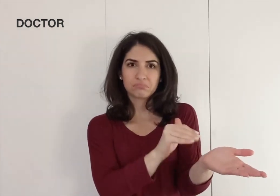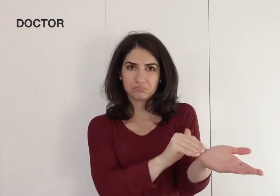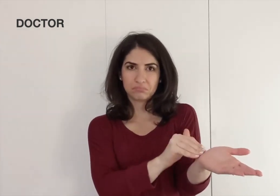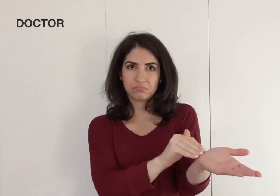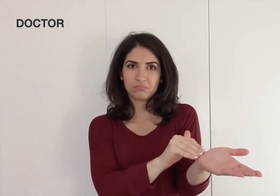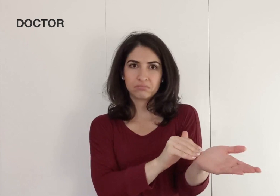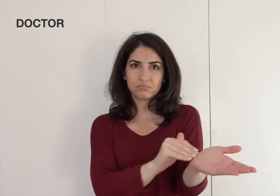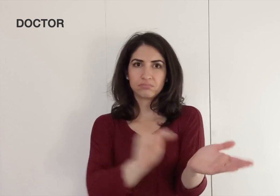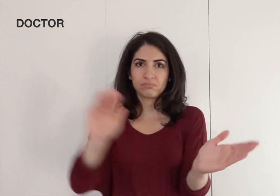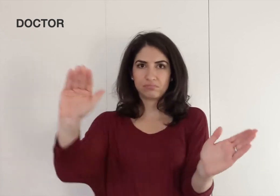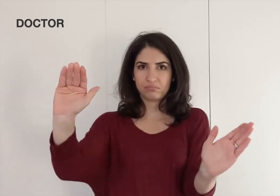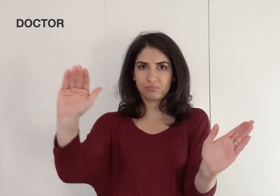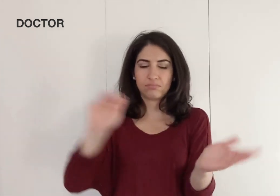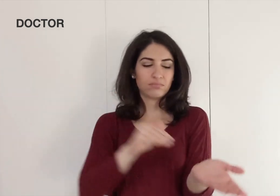Right there